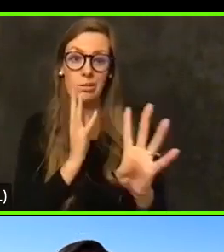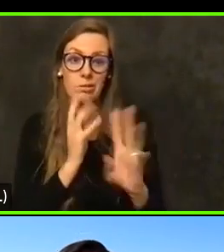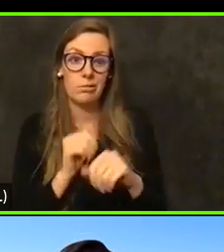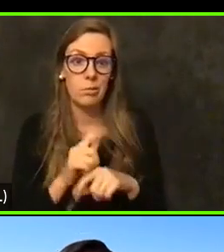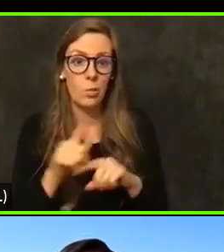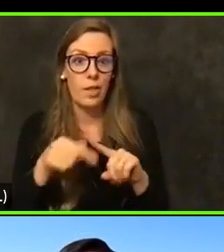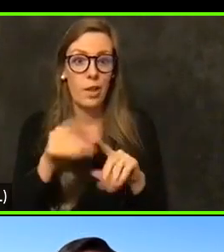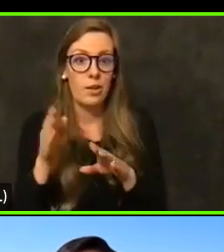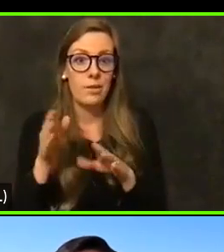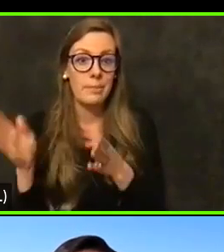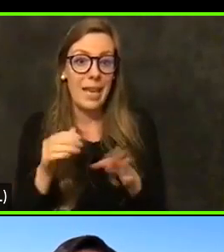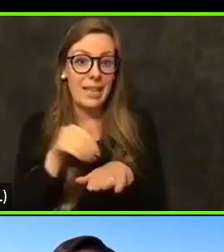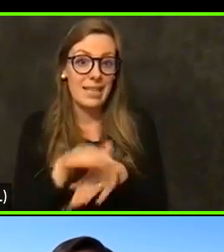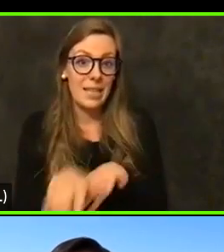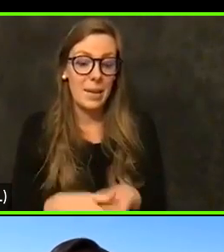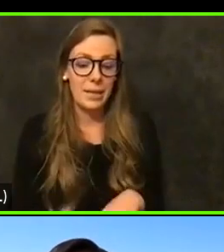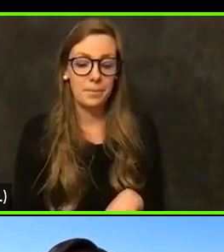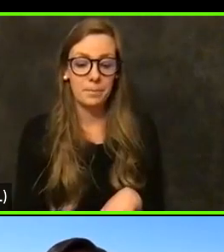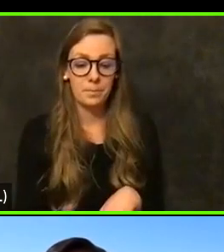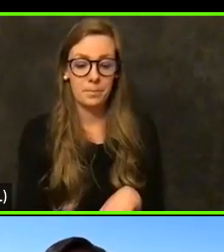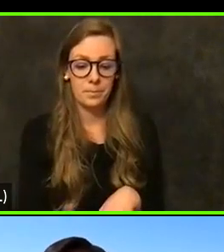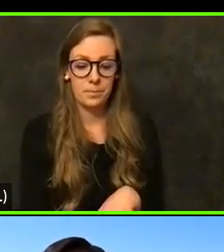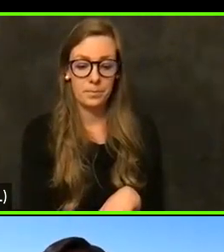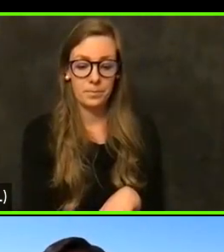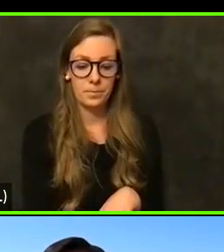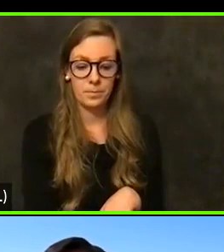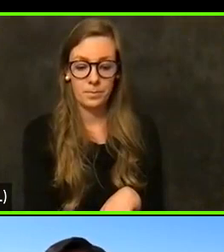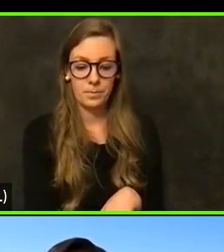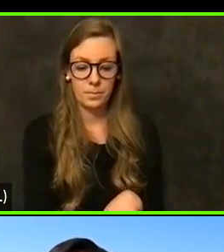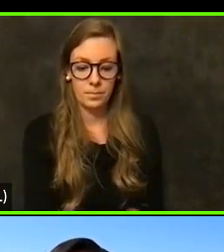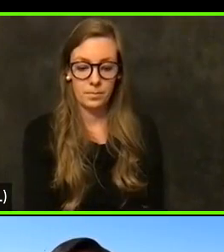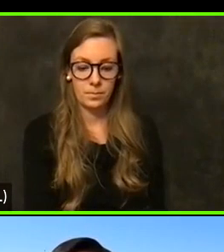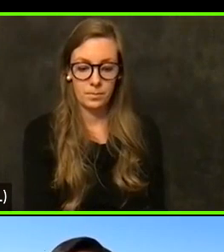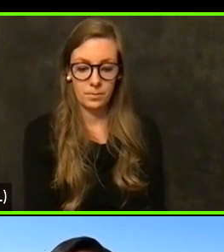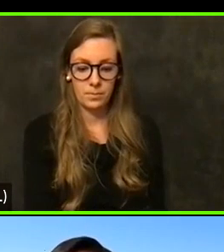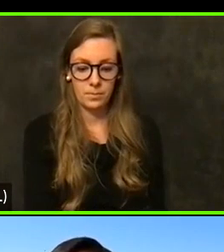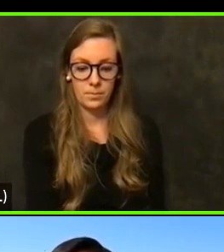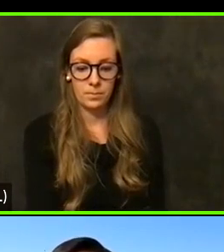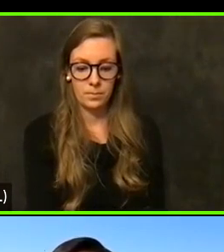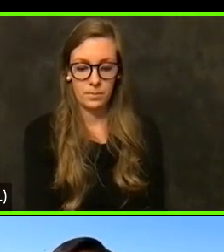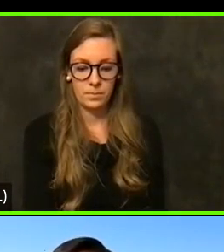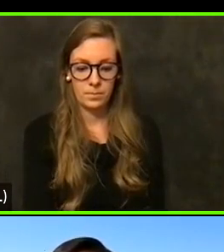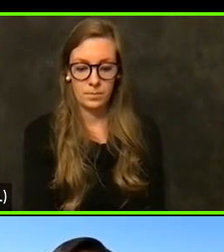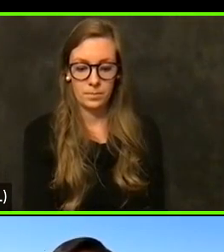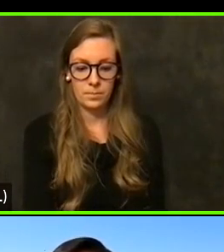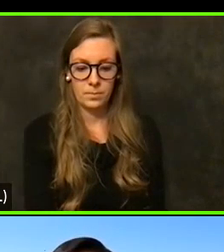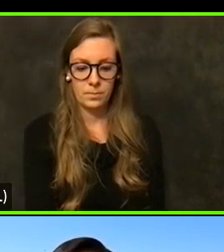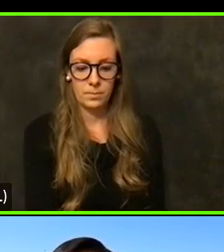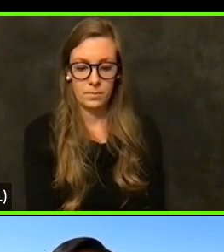I do want to acknowledge that some of the information that we shared was very positive with respect to just getting shots into arms.